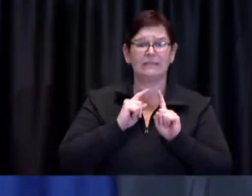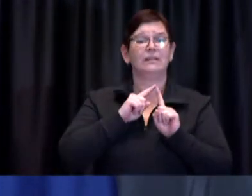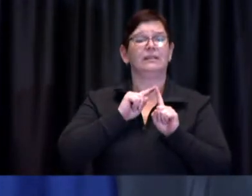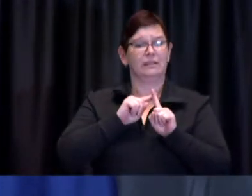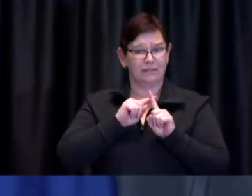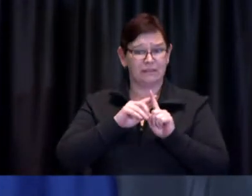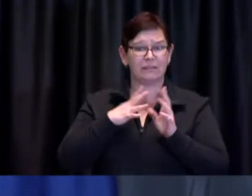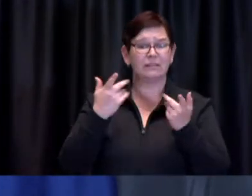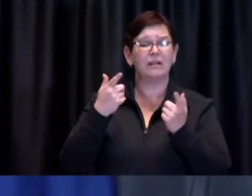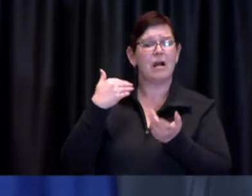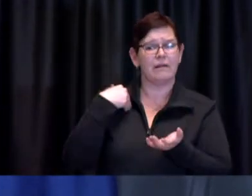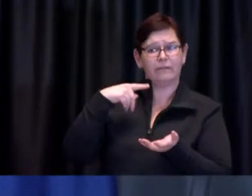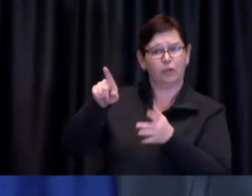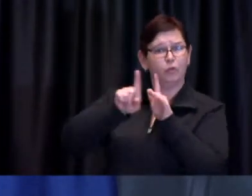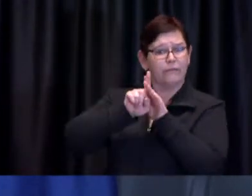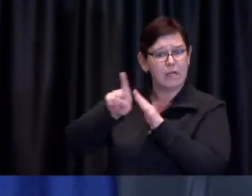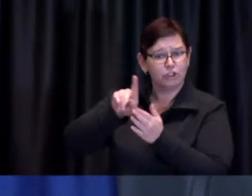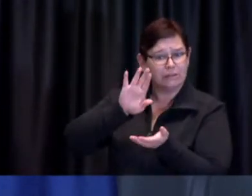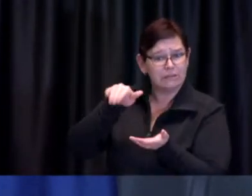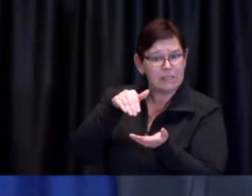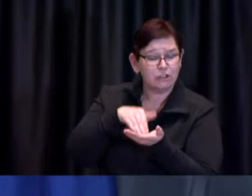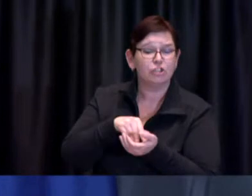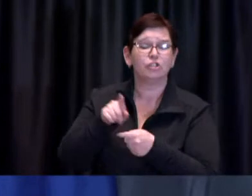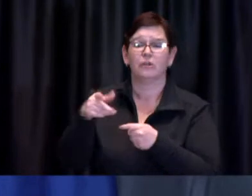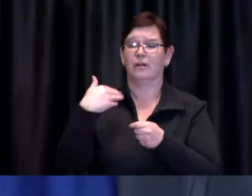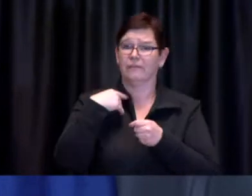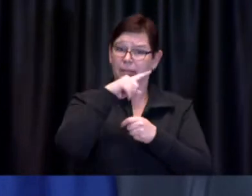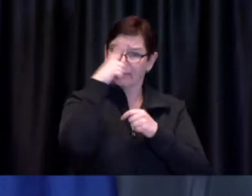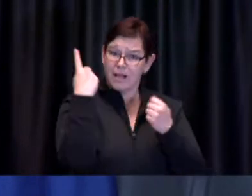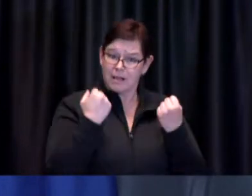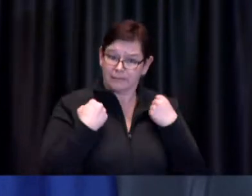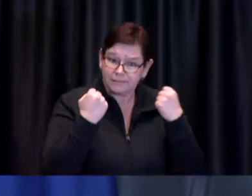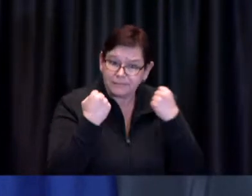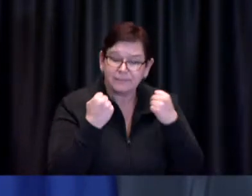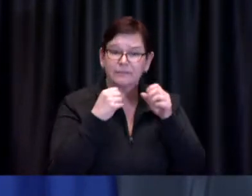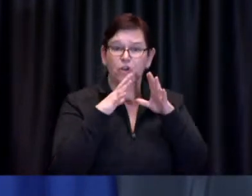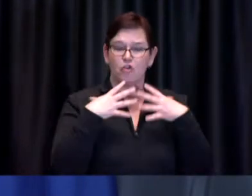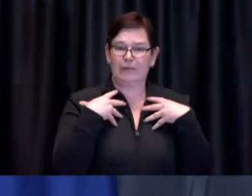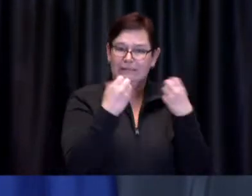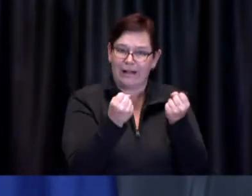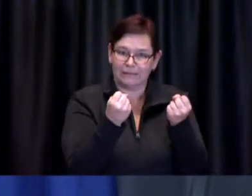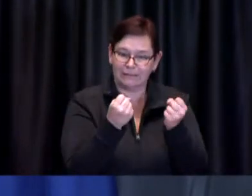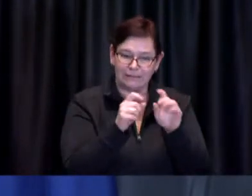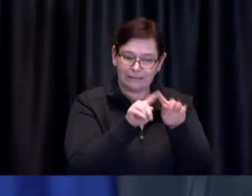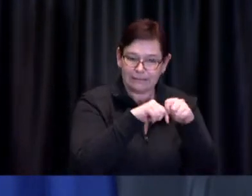while the Black Resilience Engagement Team is led by the Taibu Community Health Centre.